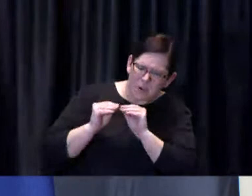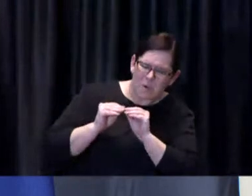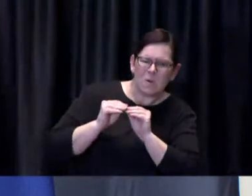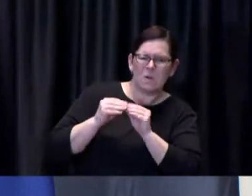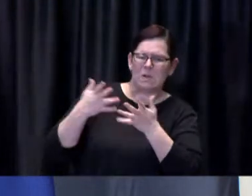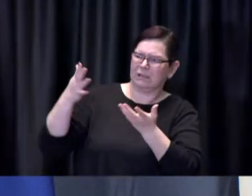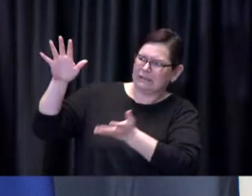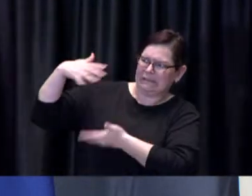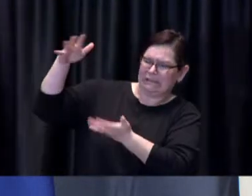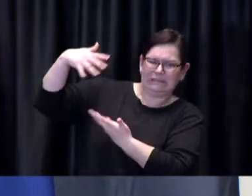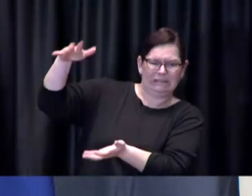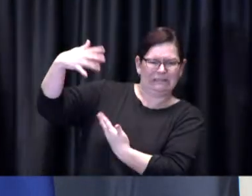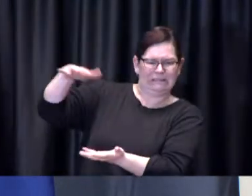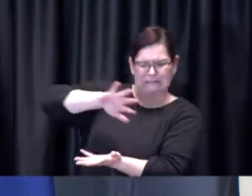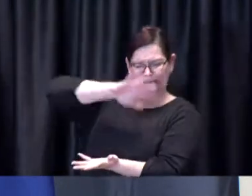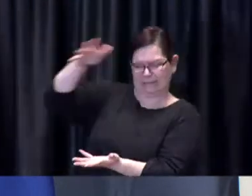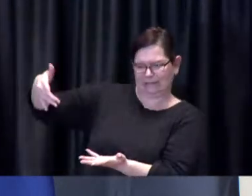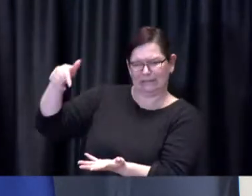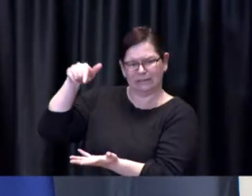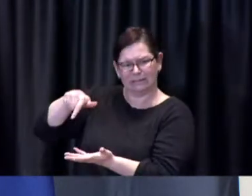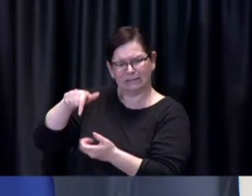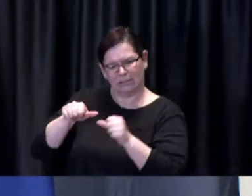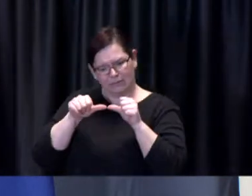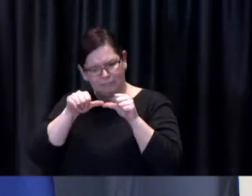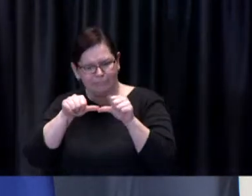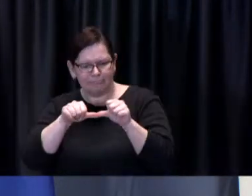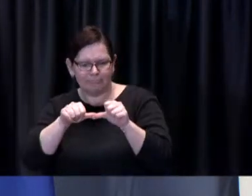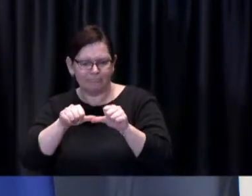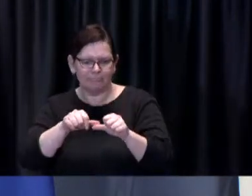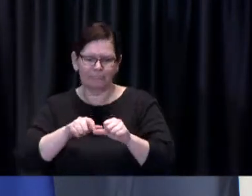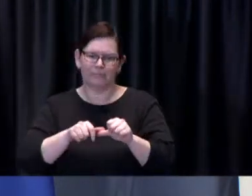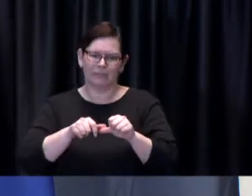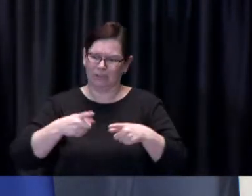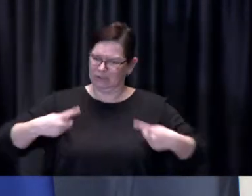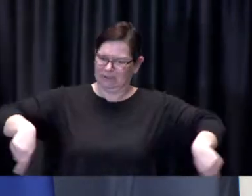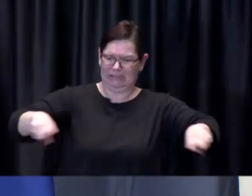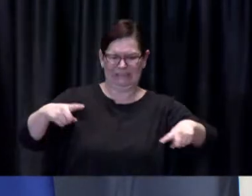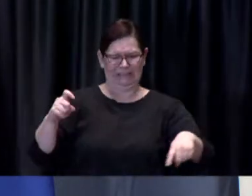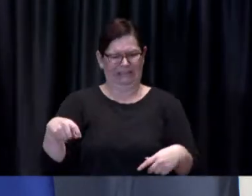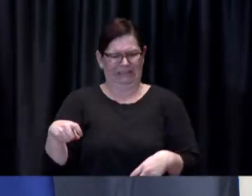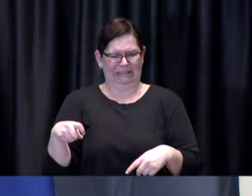and to other regions across the country that have been particularly hard hit by the virus.